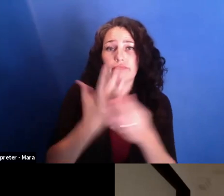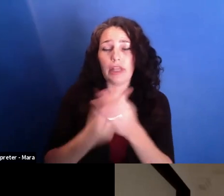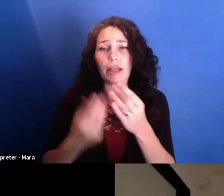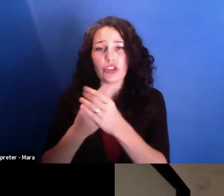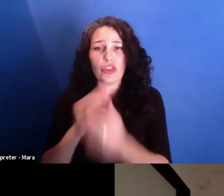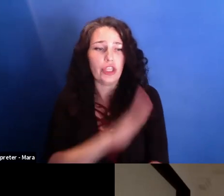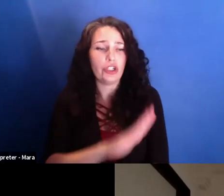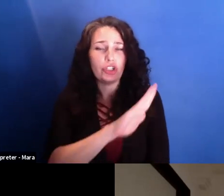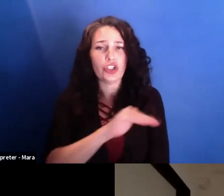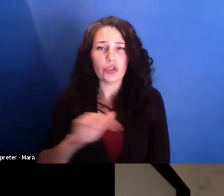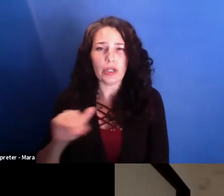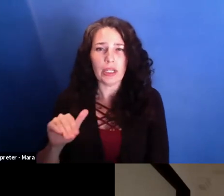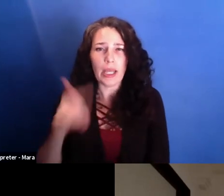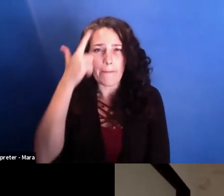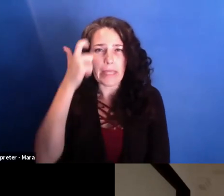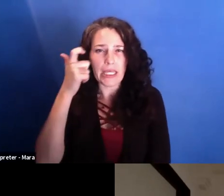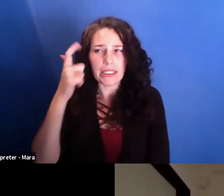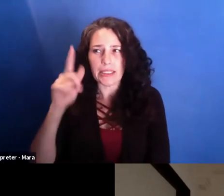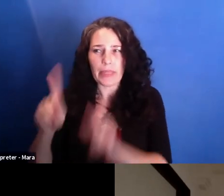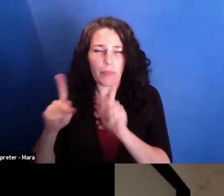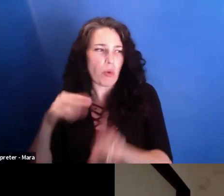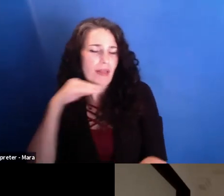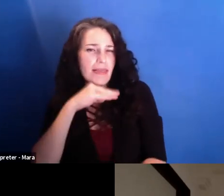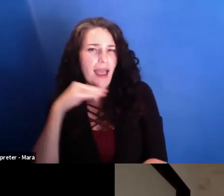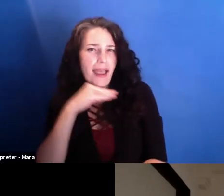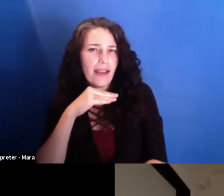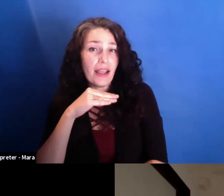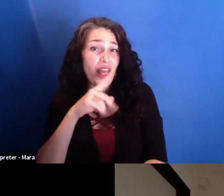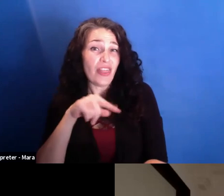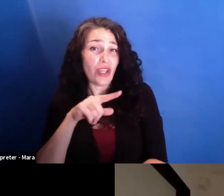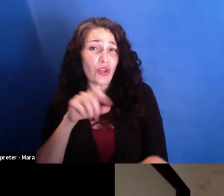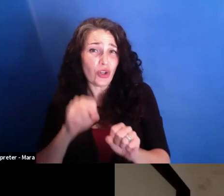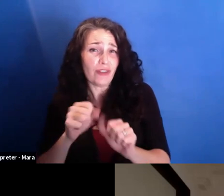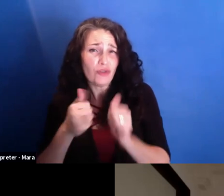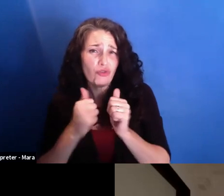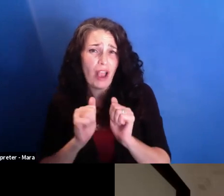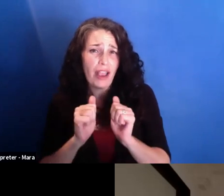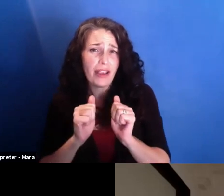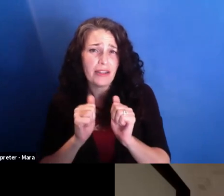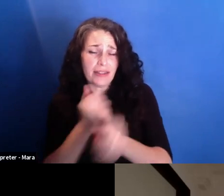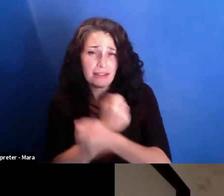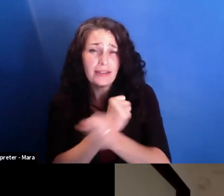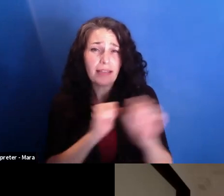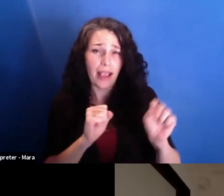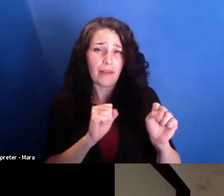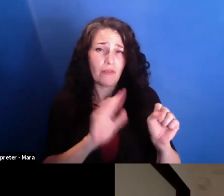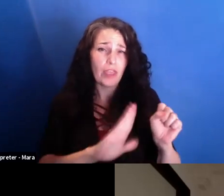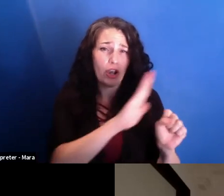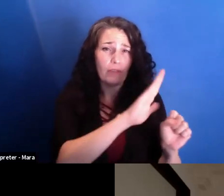tried to rescue their son-- that pain is so deep that it belongs to all